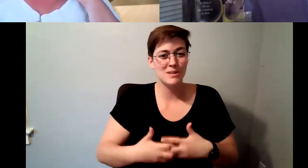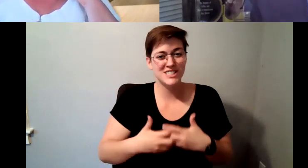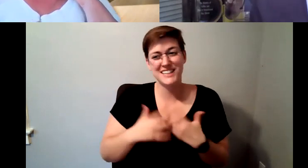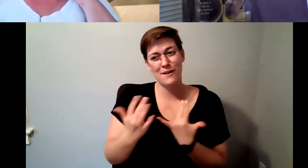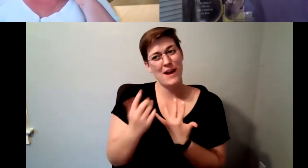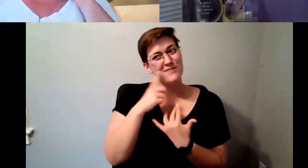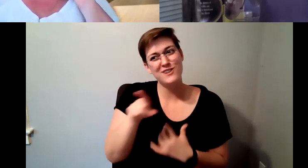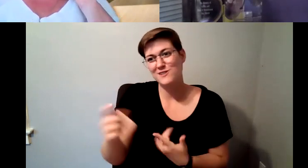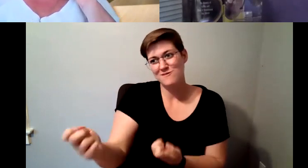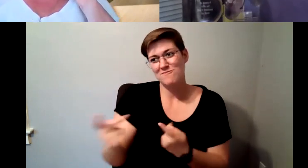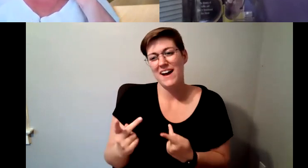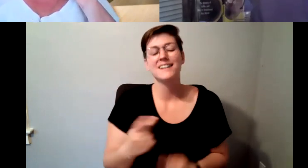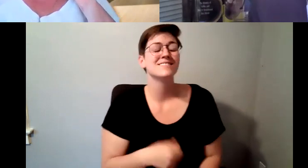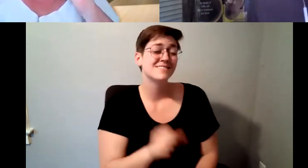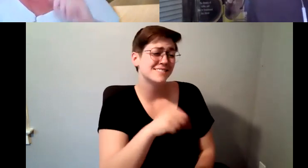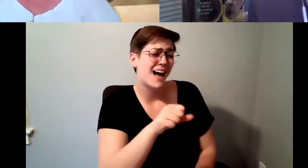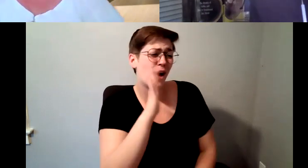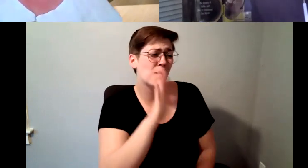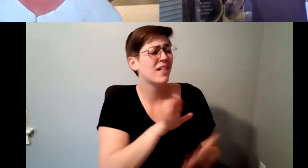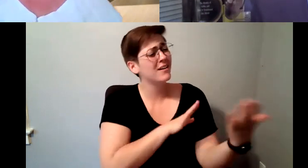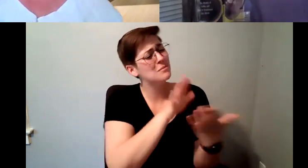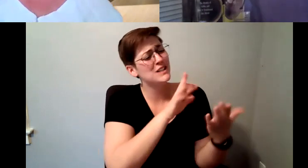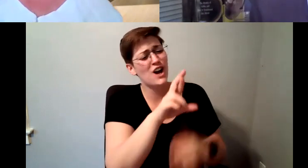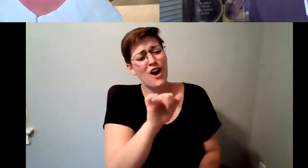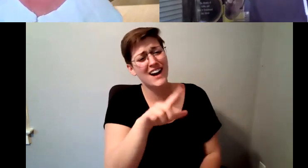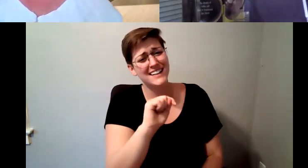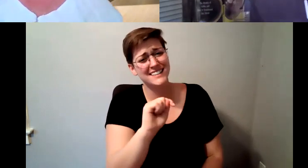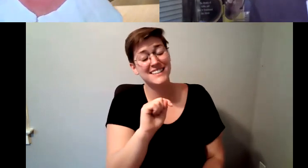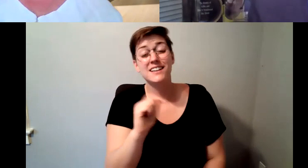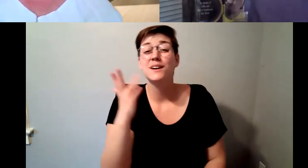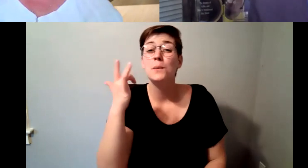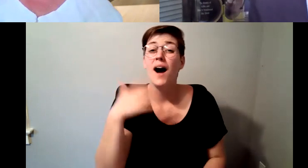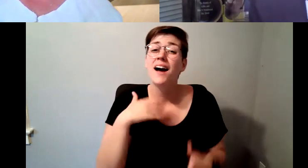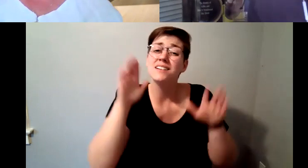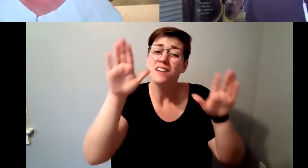thing I as wonderful it is, it is to spend time with everybody this way, the one thing